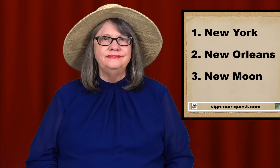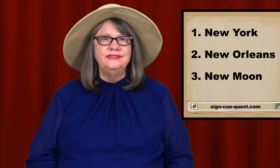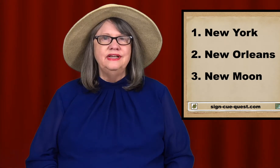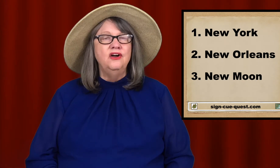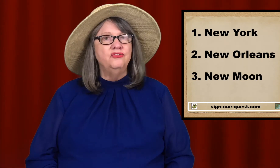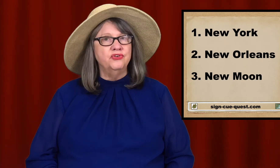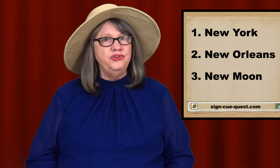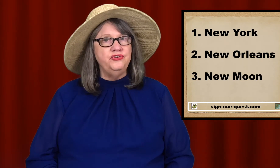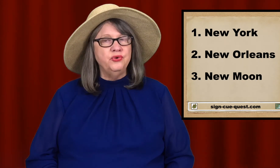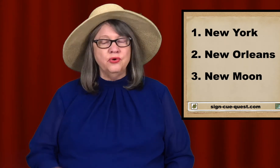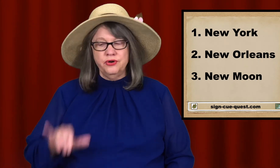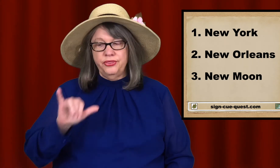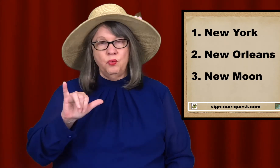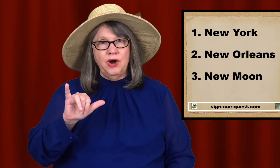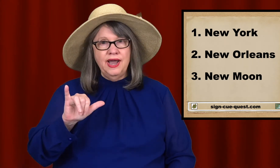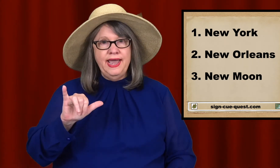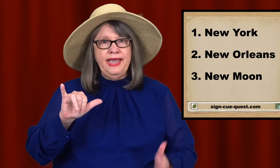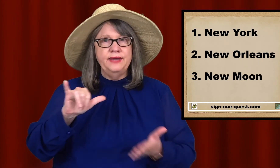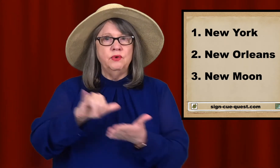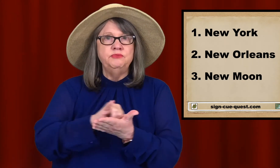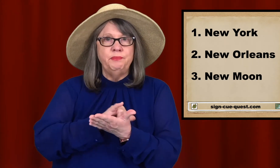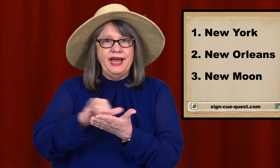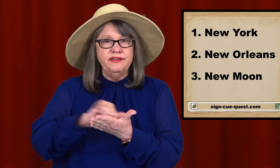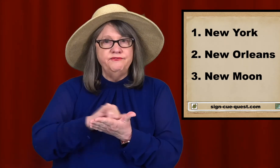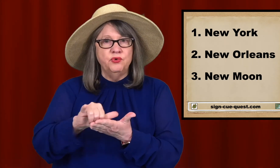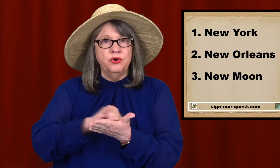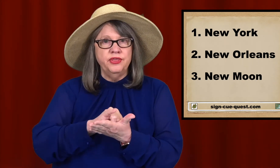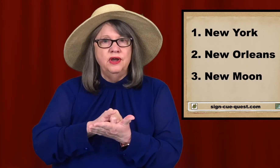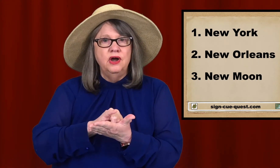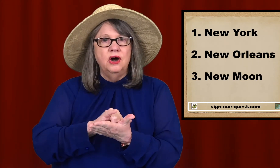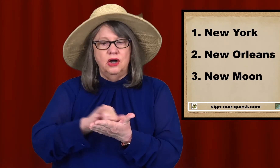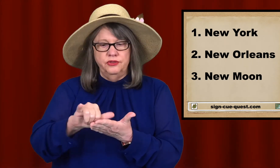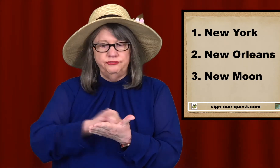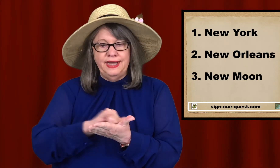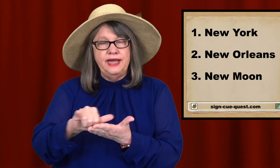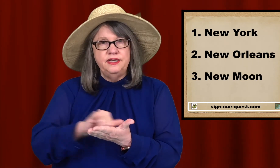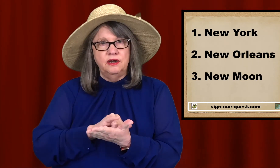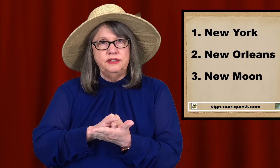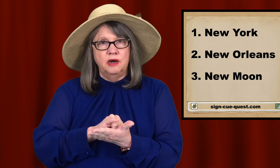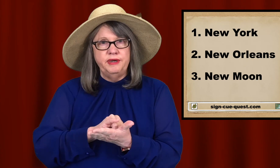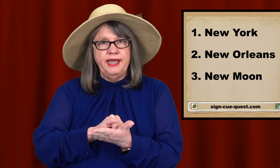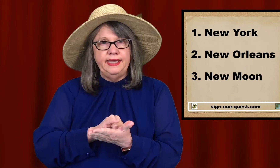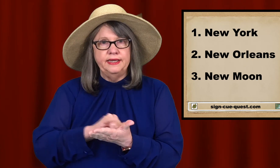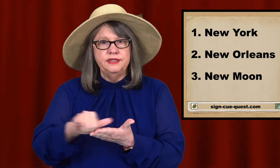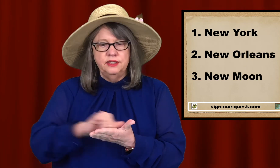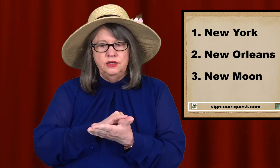For NEW-YORK, the Y hand rubs back and forth on the flat non-dominant hand.